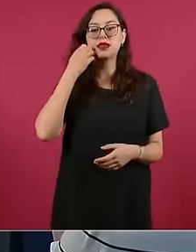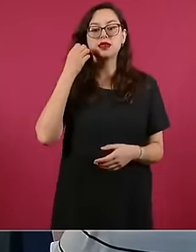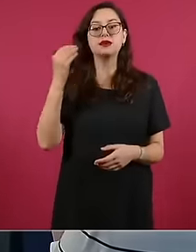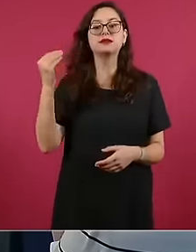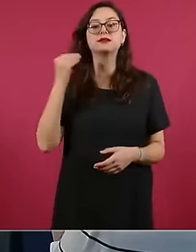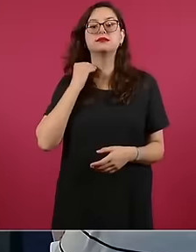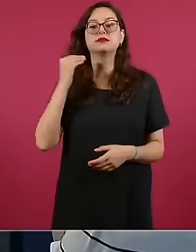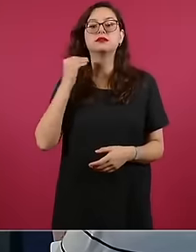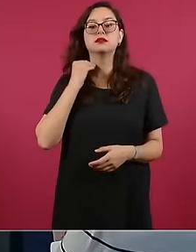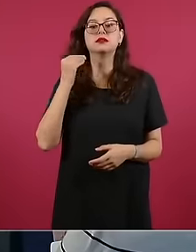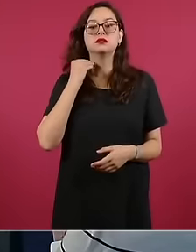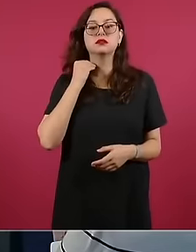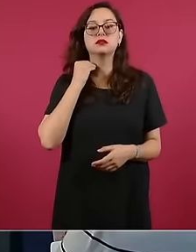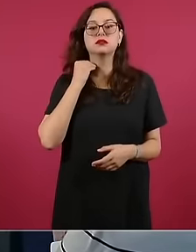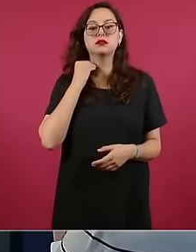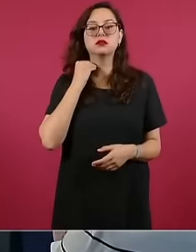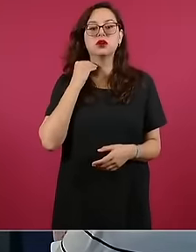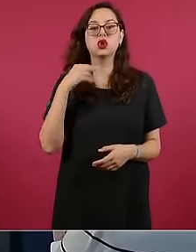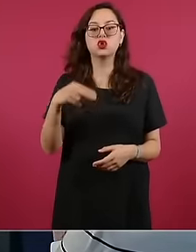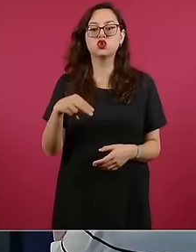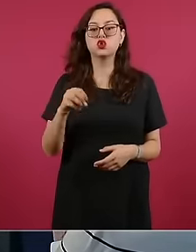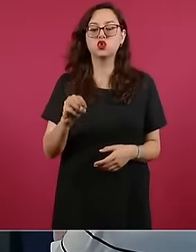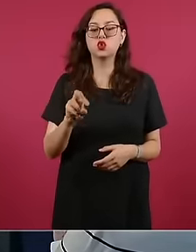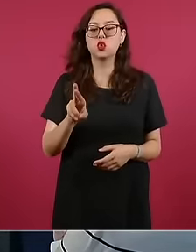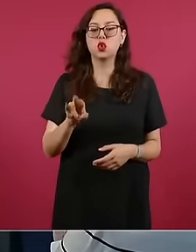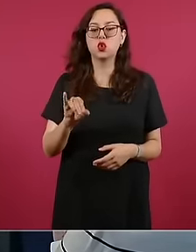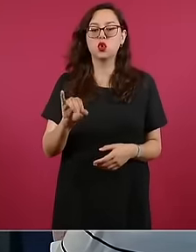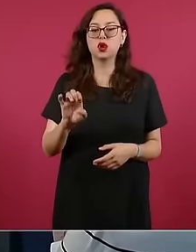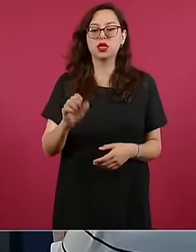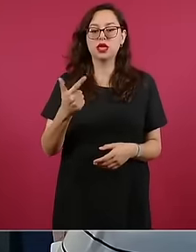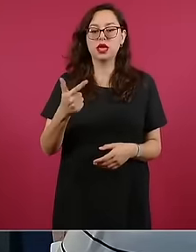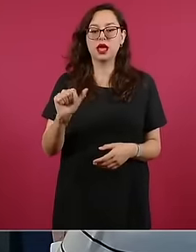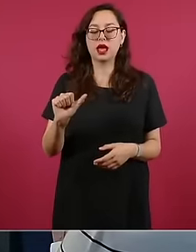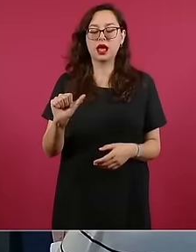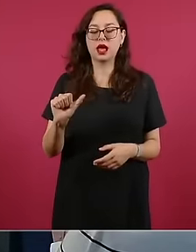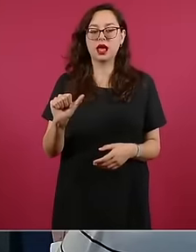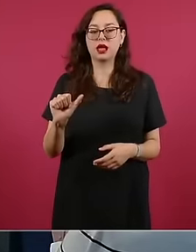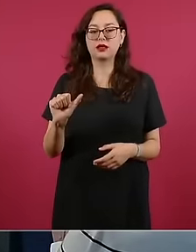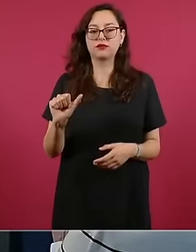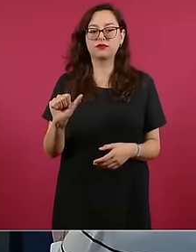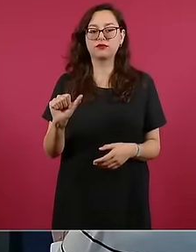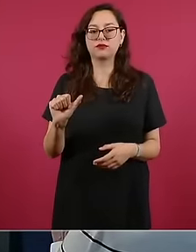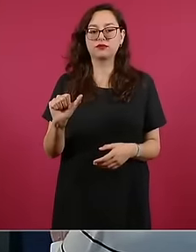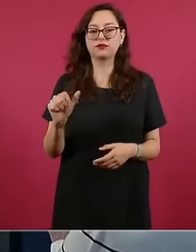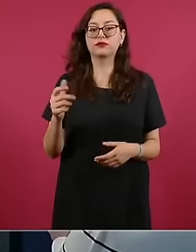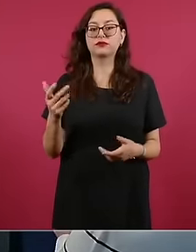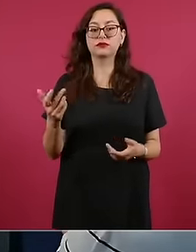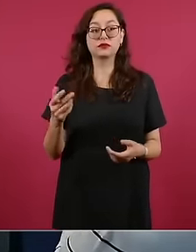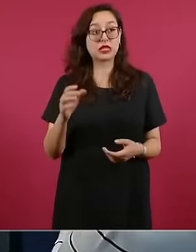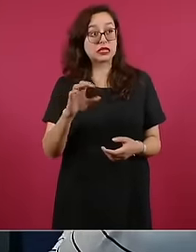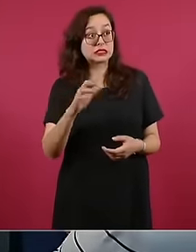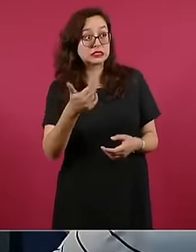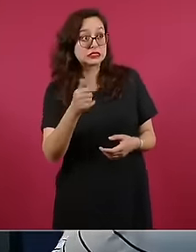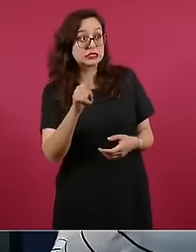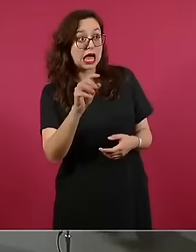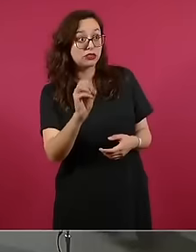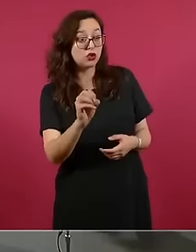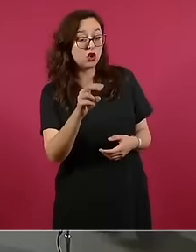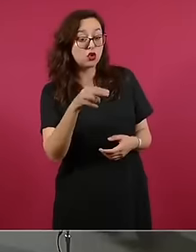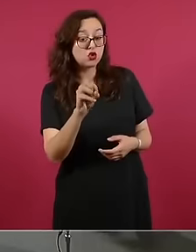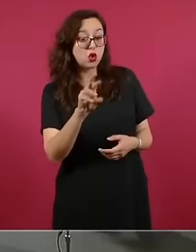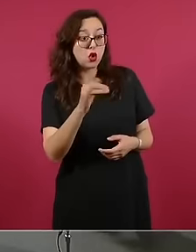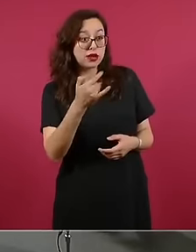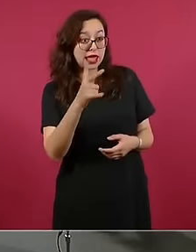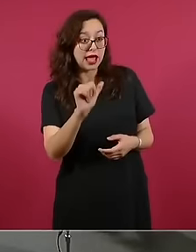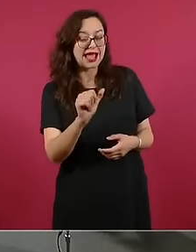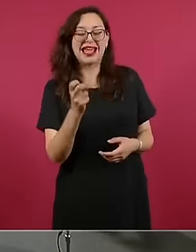ehi says that the flat Noriega Yes yes But what was his name